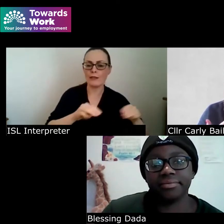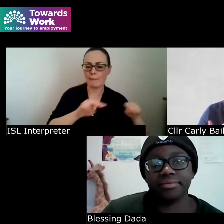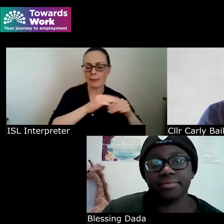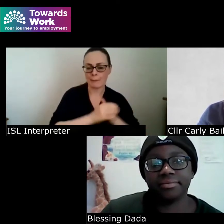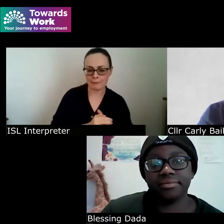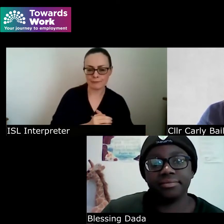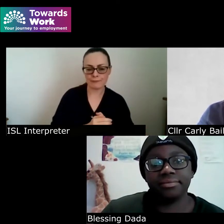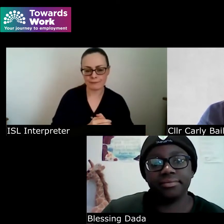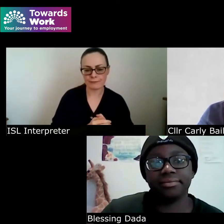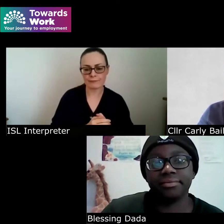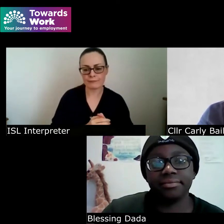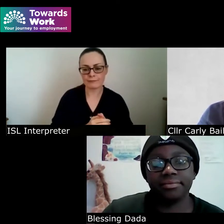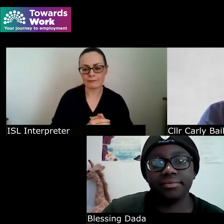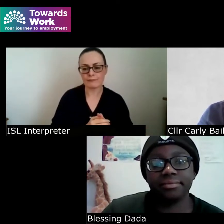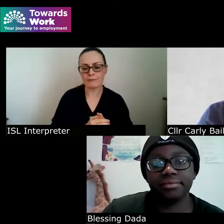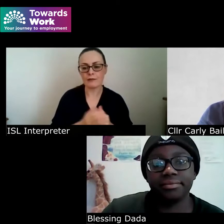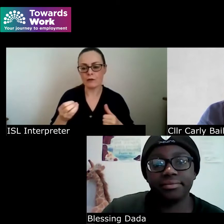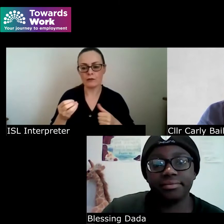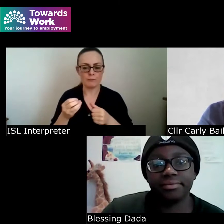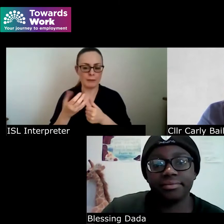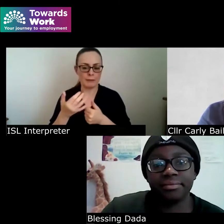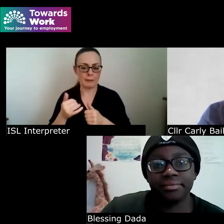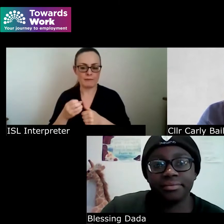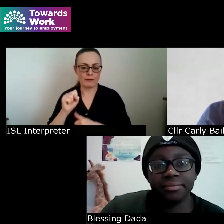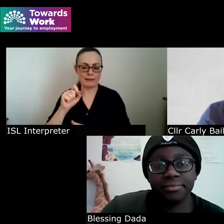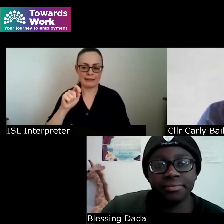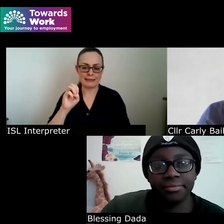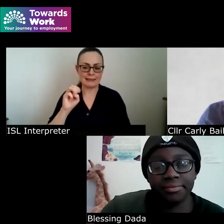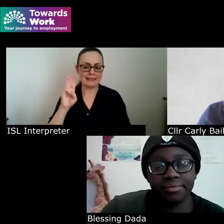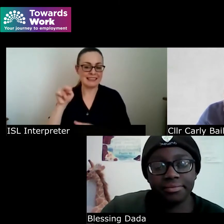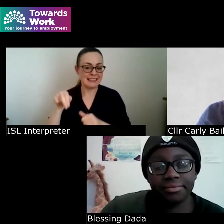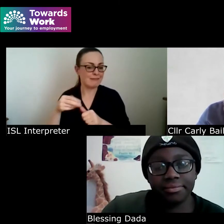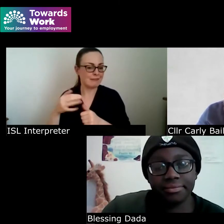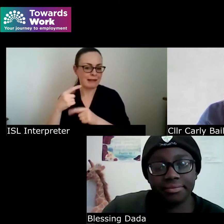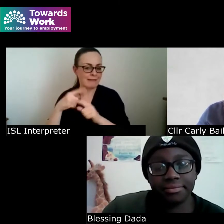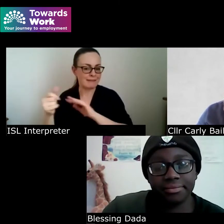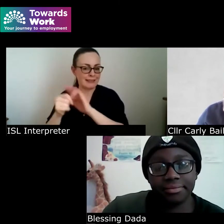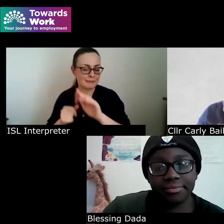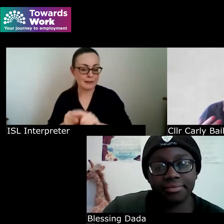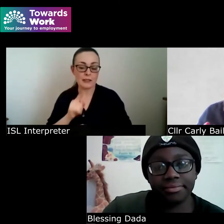or Stephen or others um would for sure and it is you know disability has to be seen as a spectrum